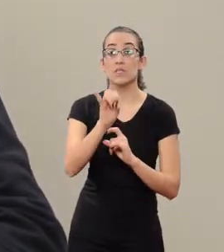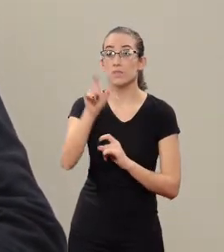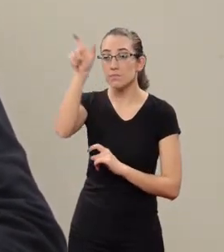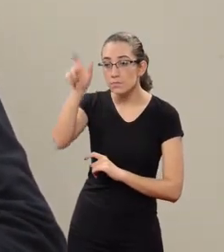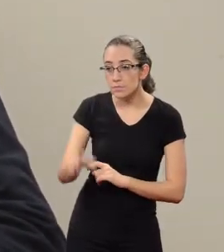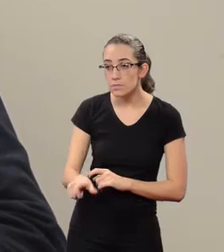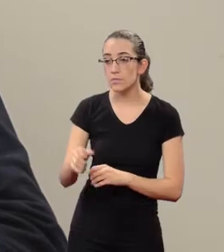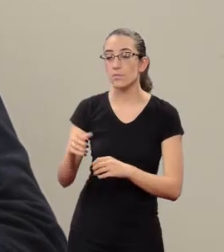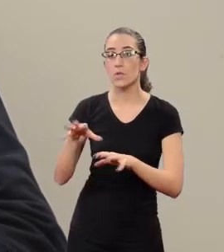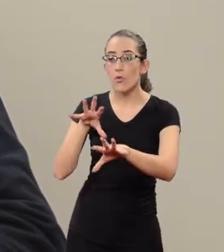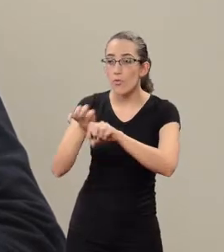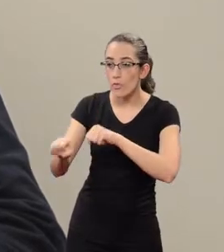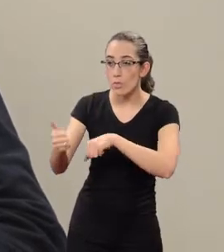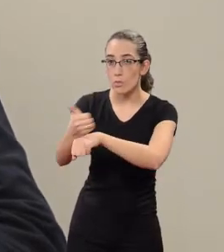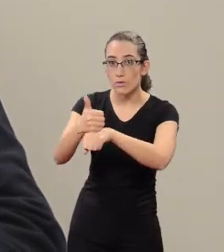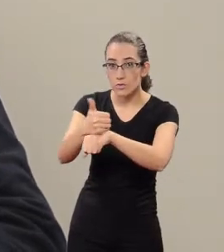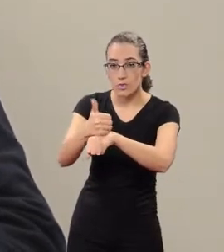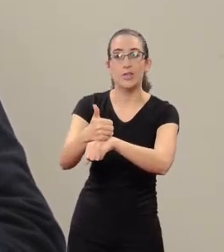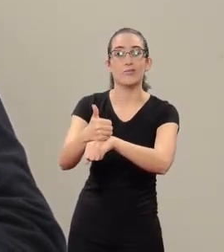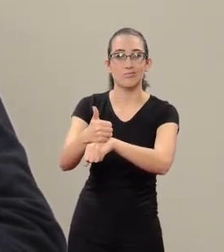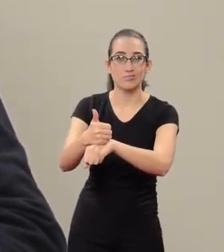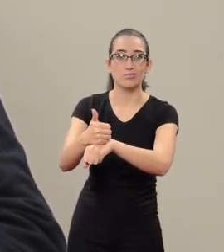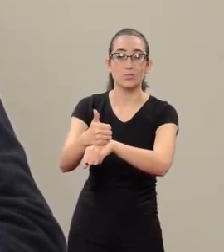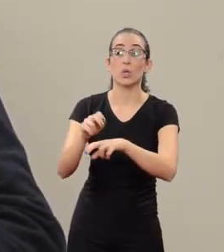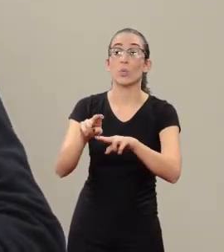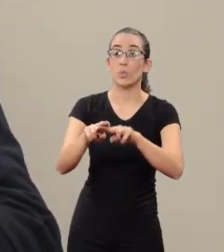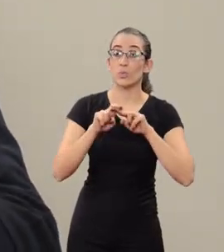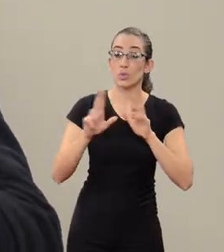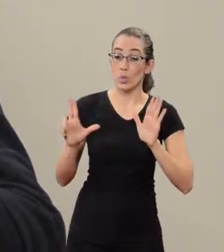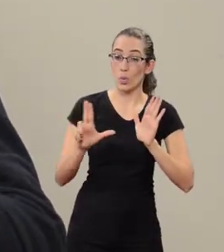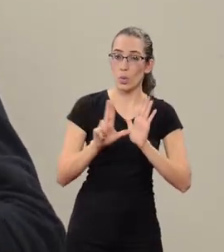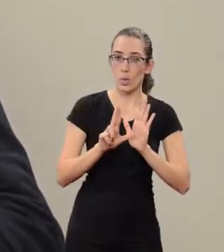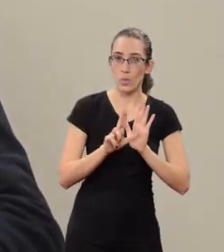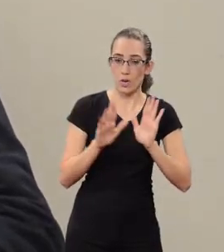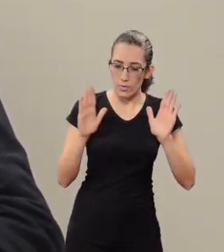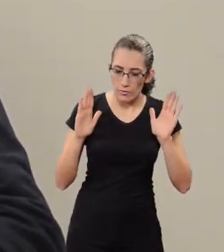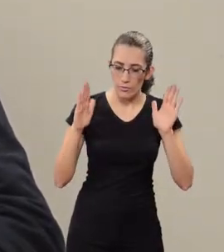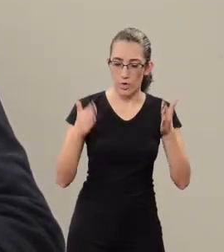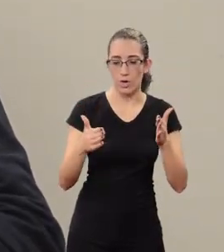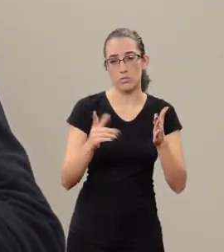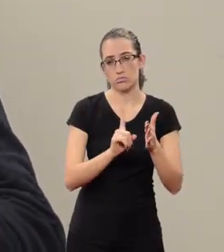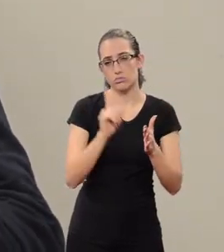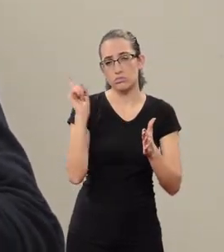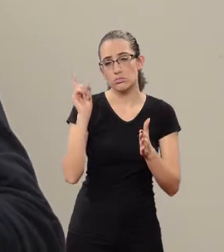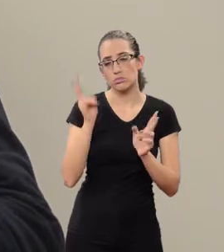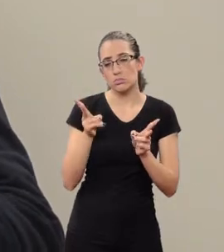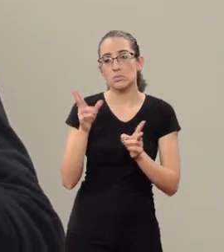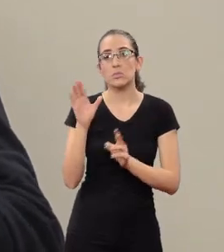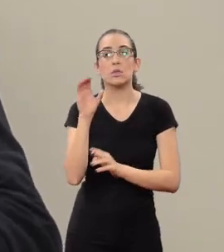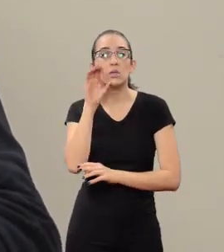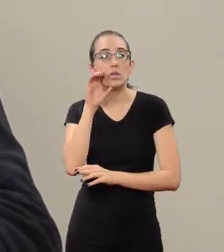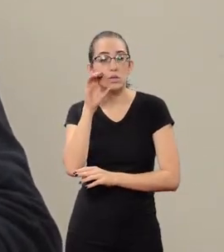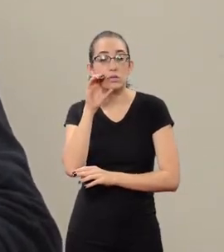the moment it forms professionals. That's why ULBRA brings the Extension specially in Carazinho,